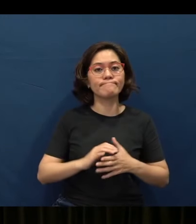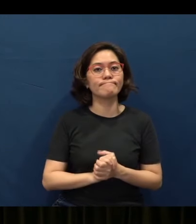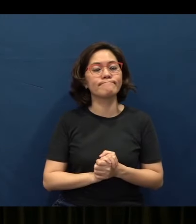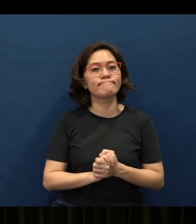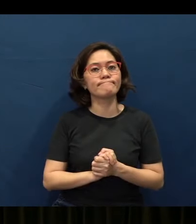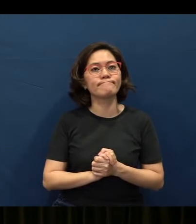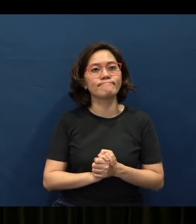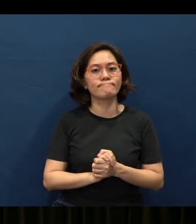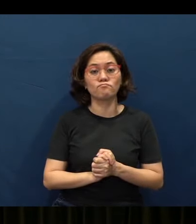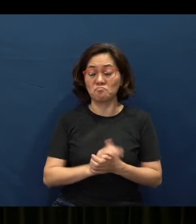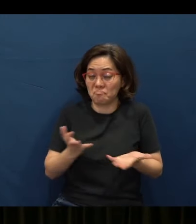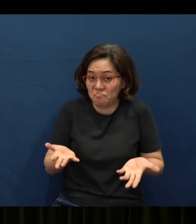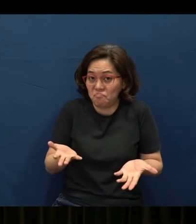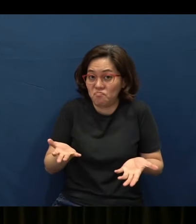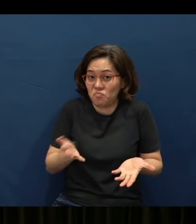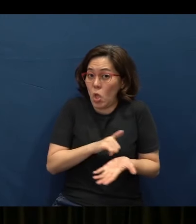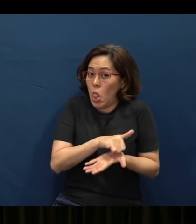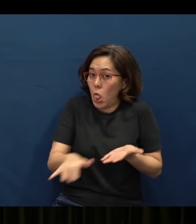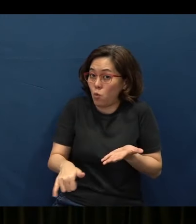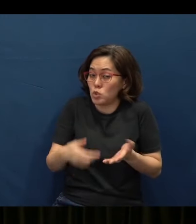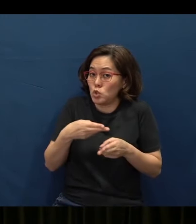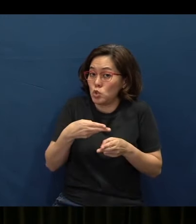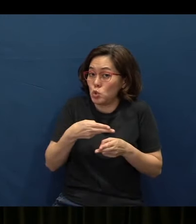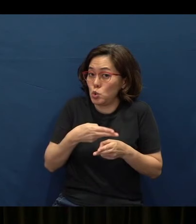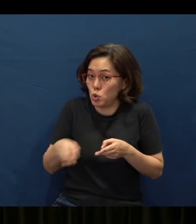In fact, those are short proverbs.